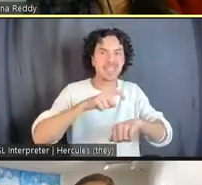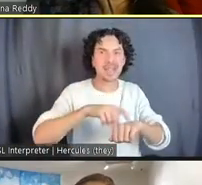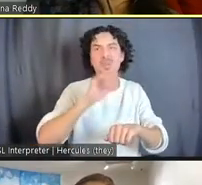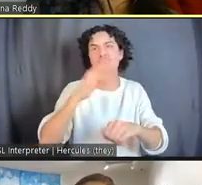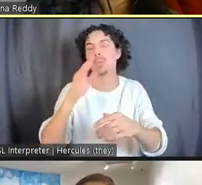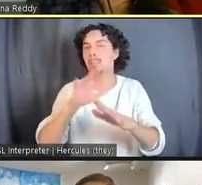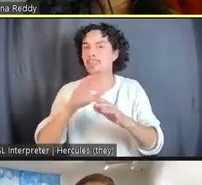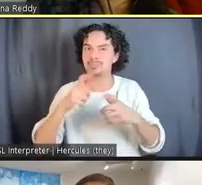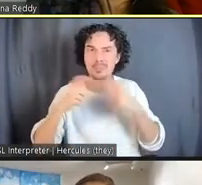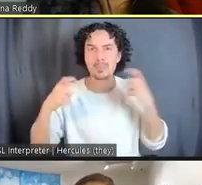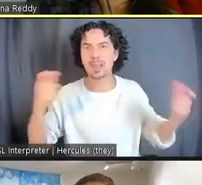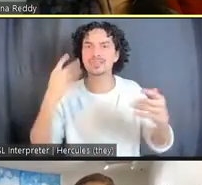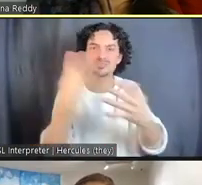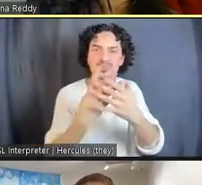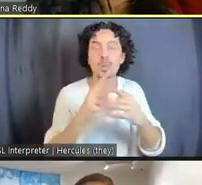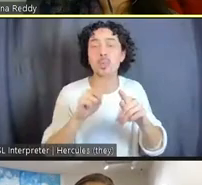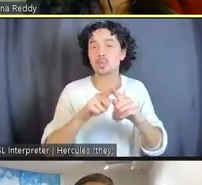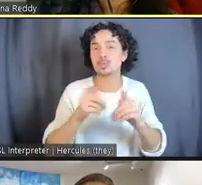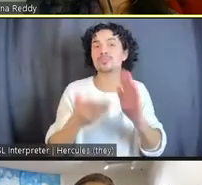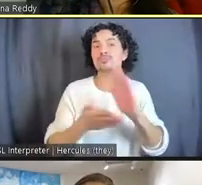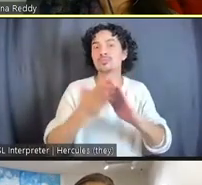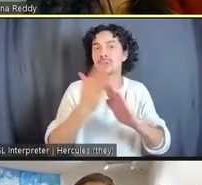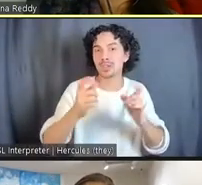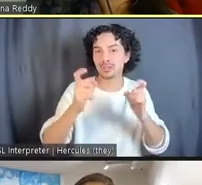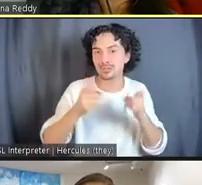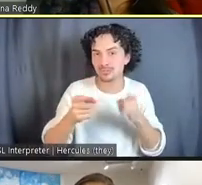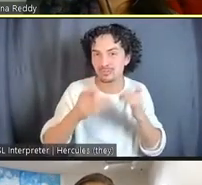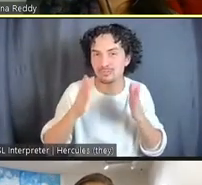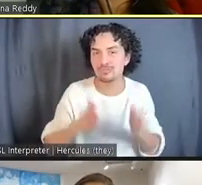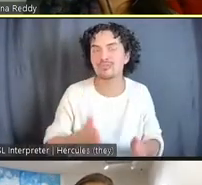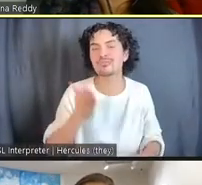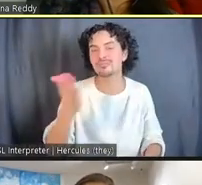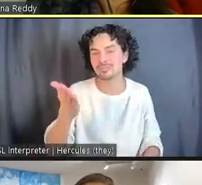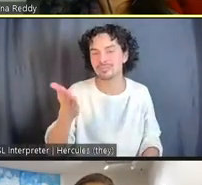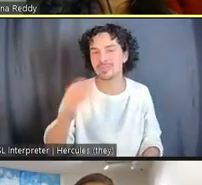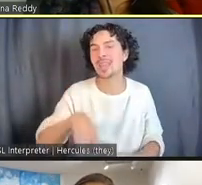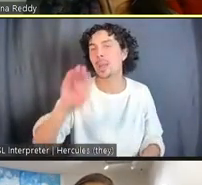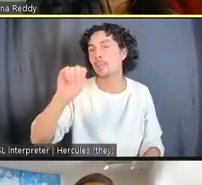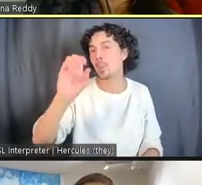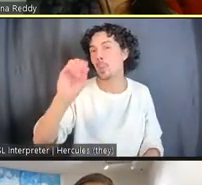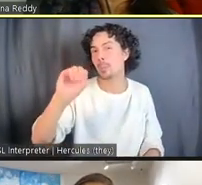curator of an exhibit of the same name currently on view at MoMA PS1 in New York.